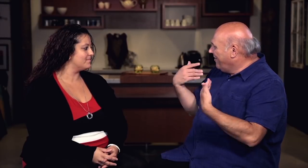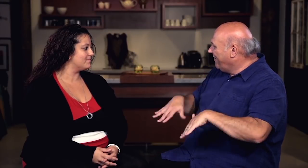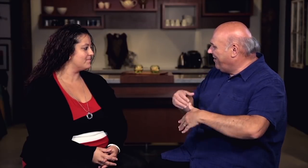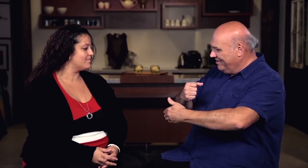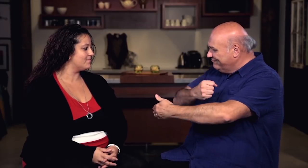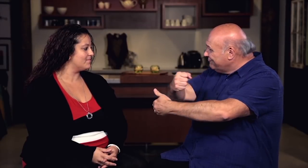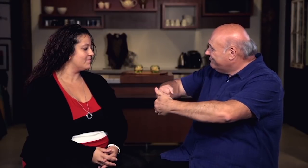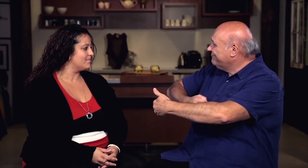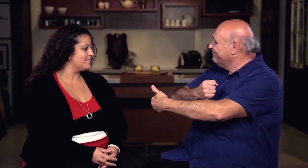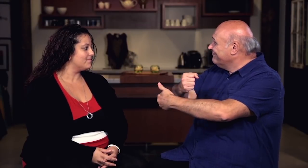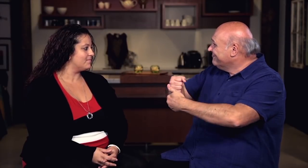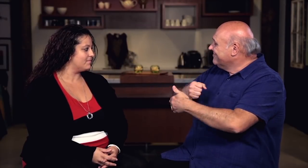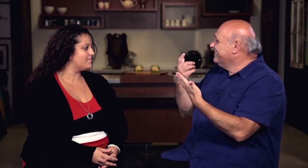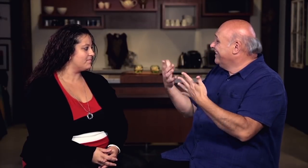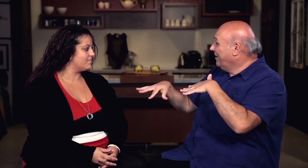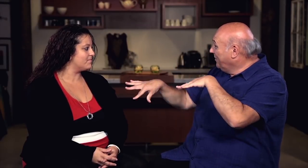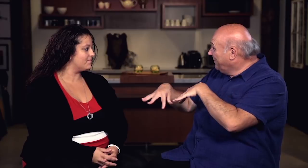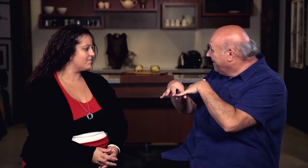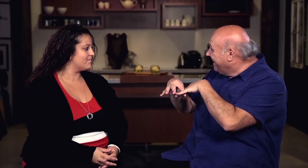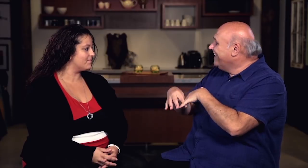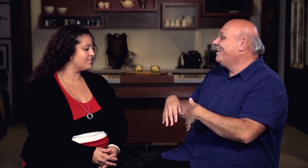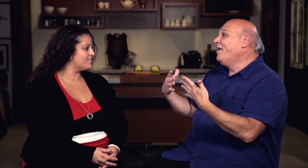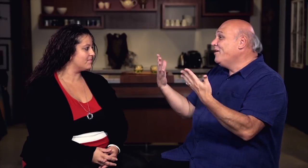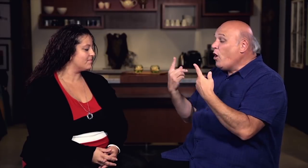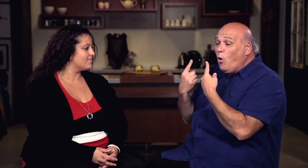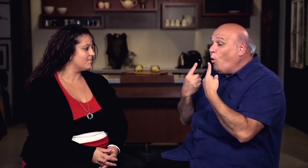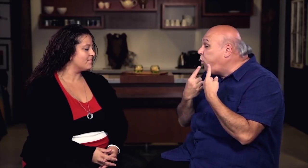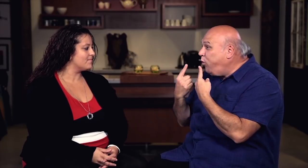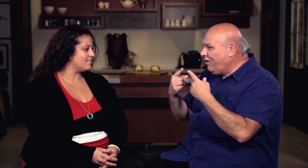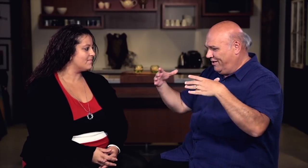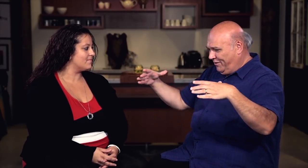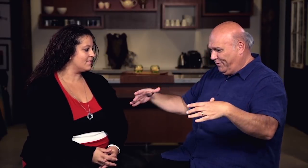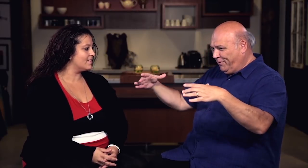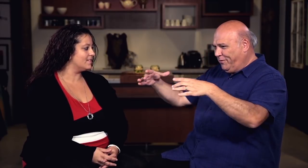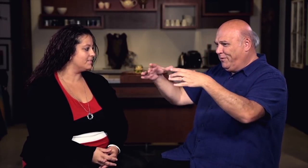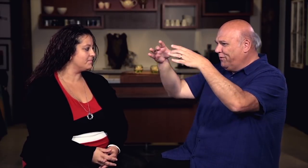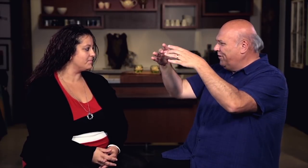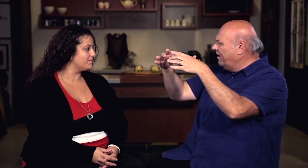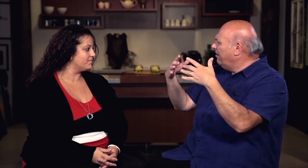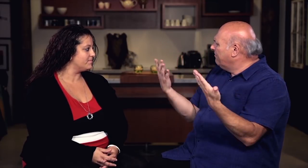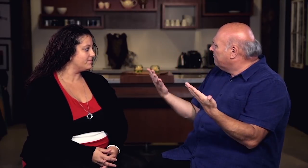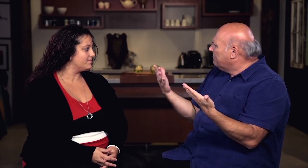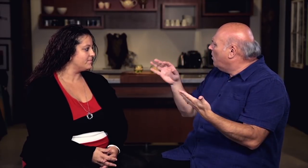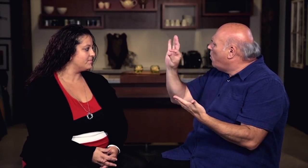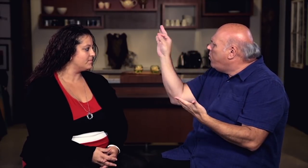I understand that you make cakes for weddings and birthday parties. These cakes are elaborate with